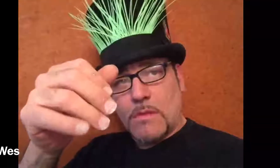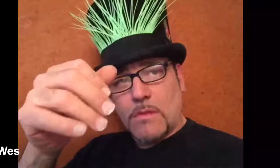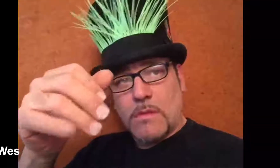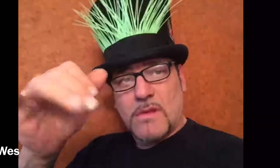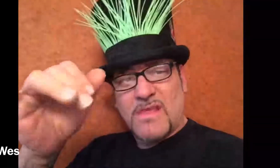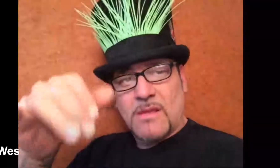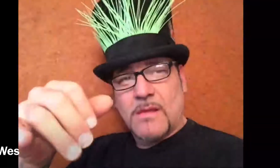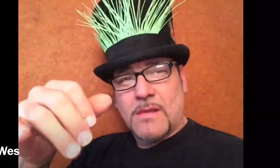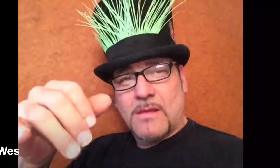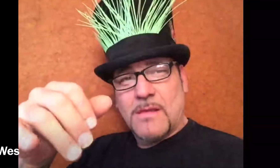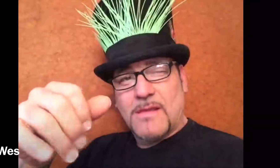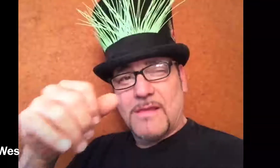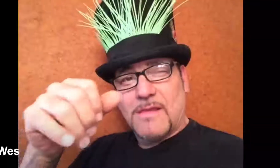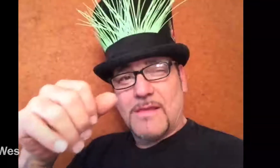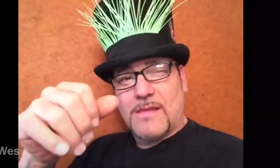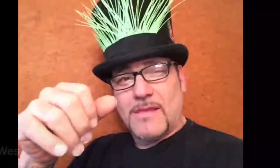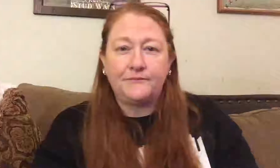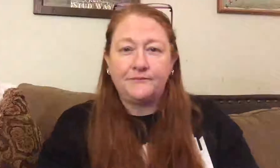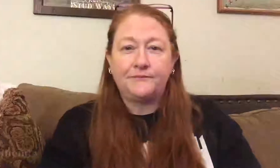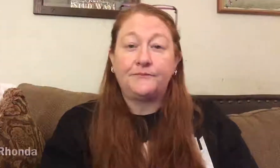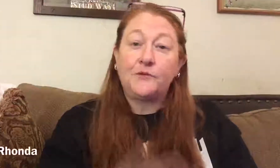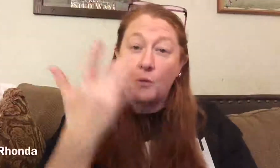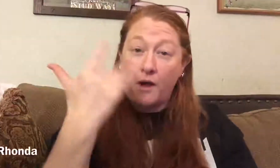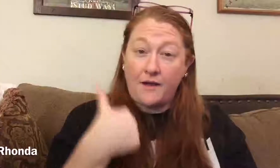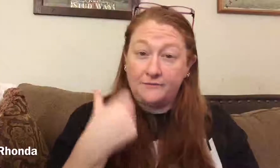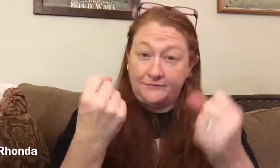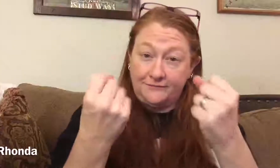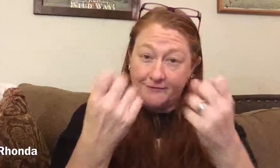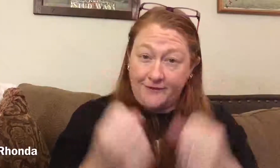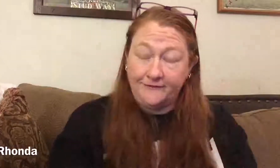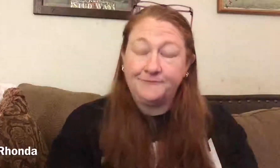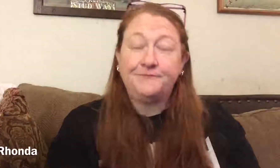That! Why I sign?